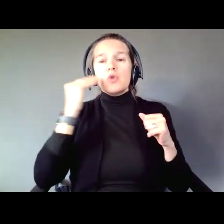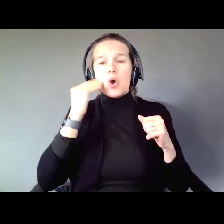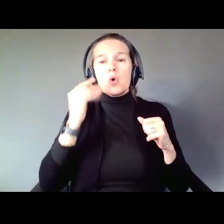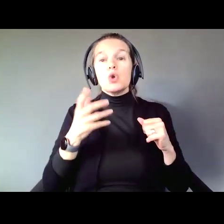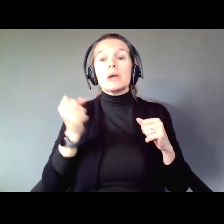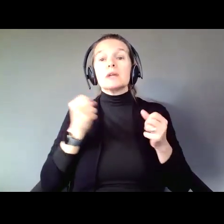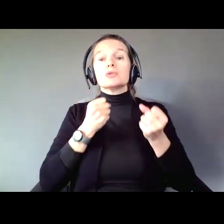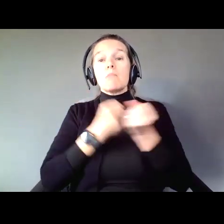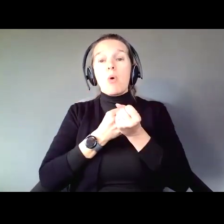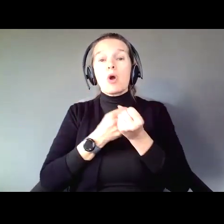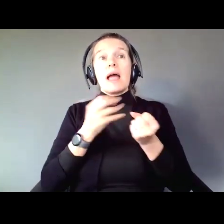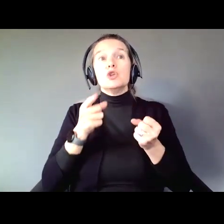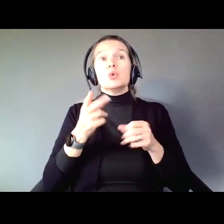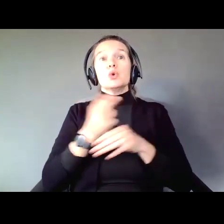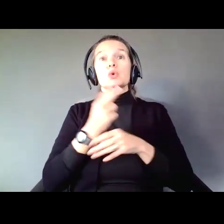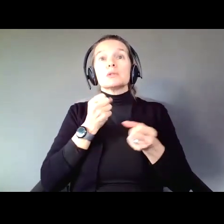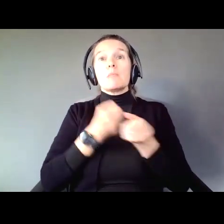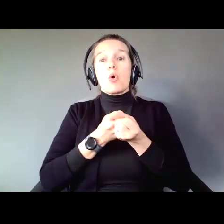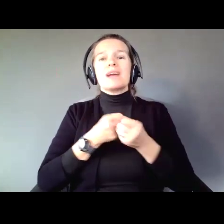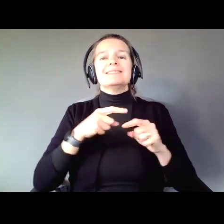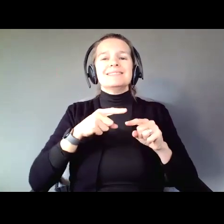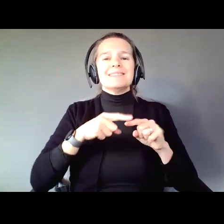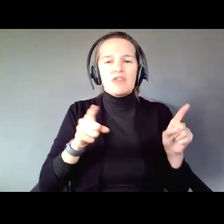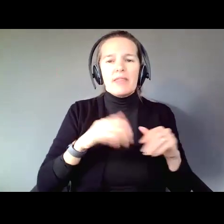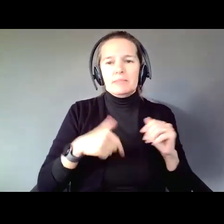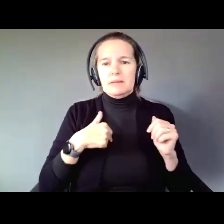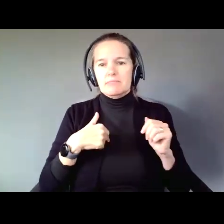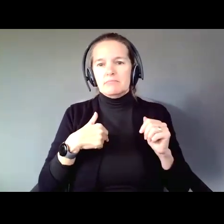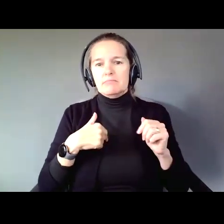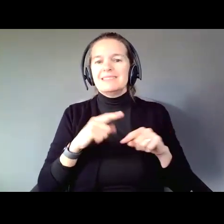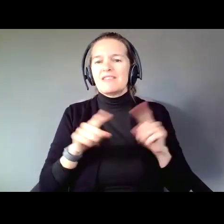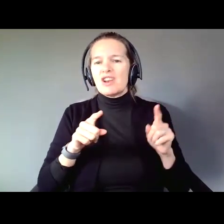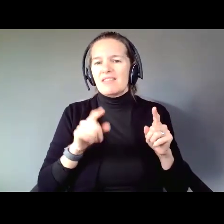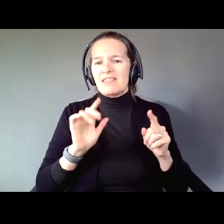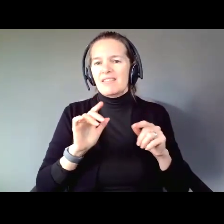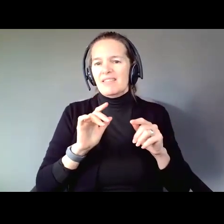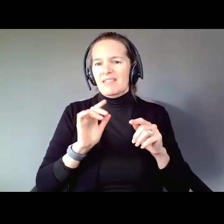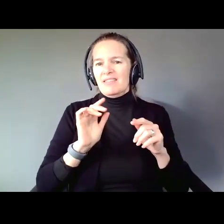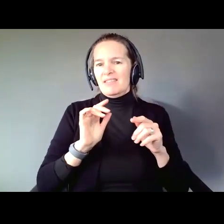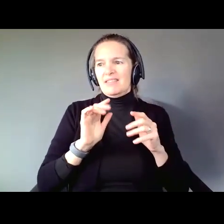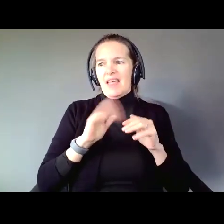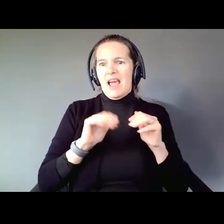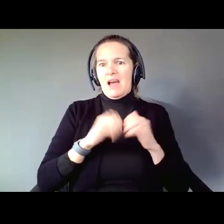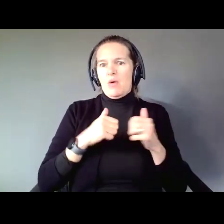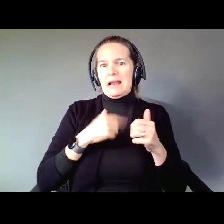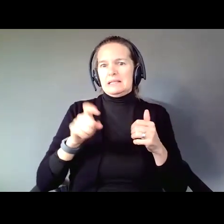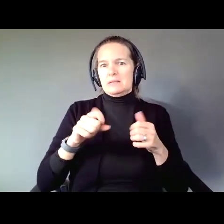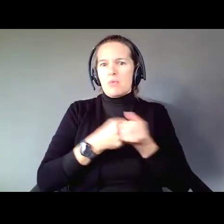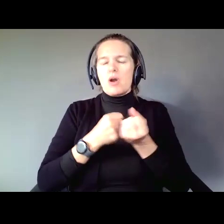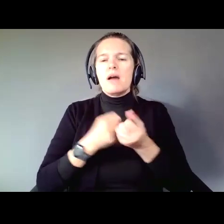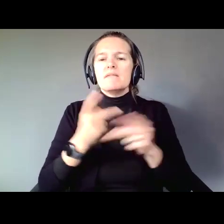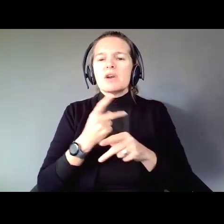differently than I do. There are things you need support to do that are different from where I need support. So, you need to find what works for you and the people you work with.